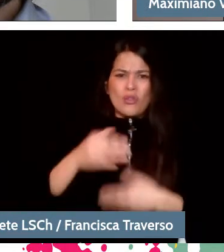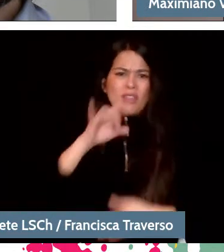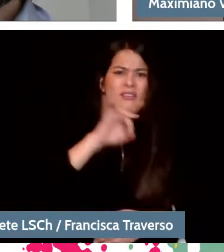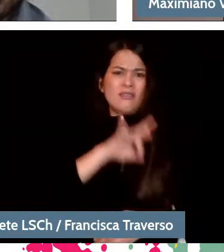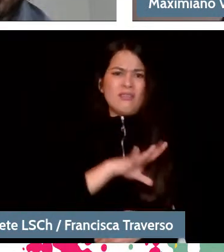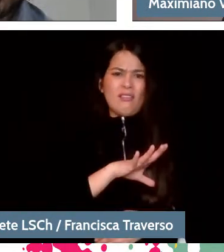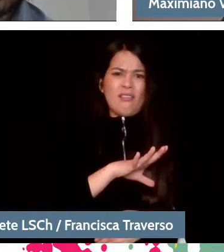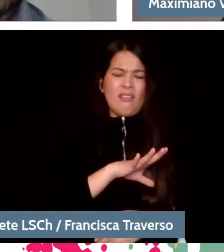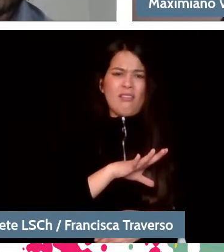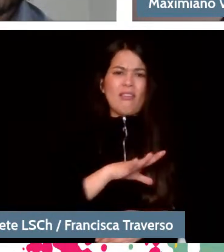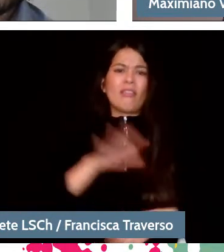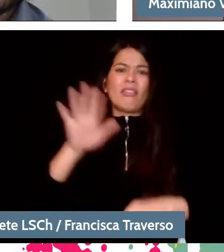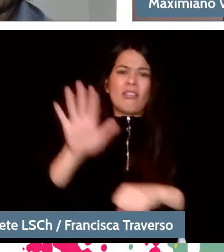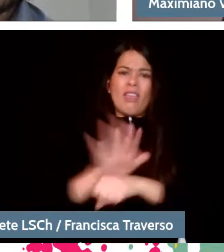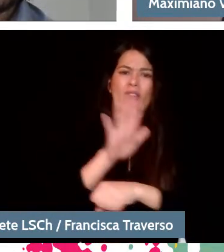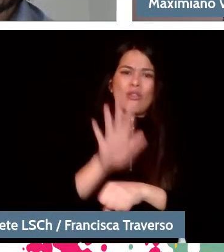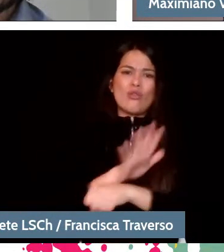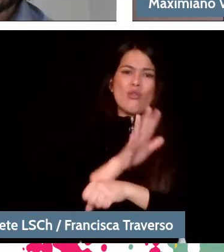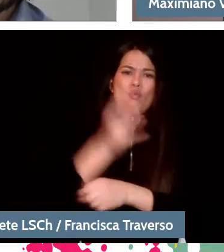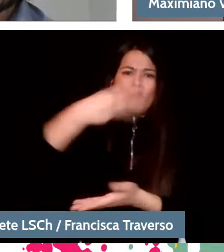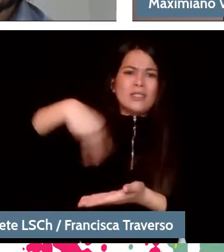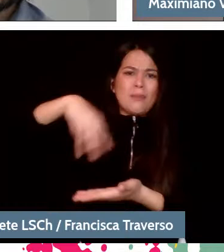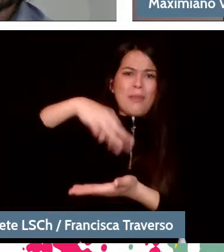which are emblematic for everything that has happened there.